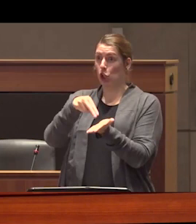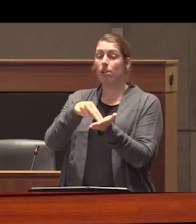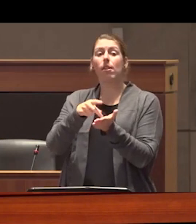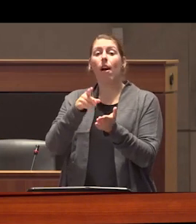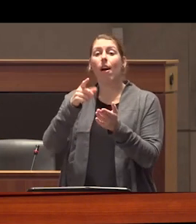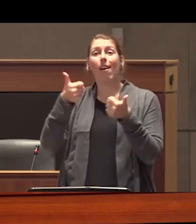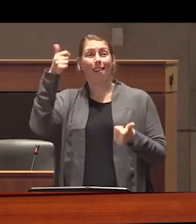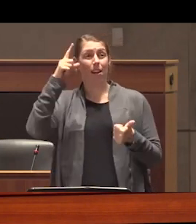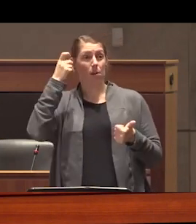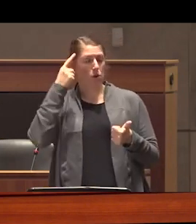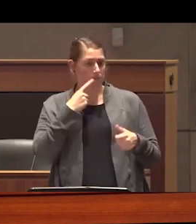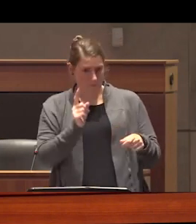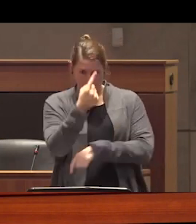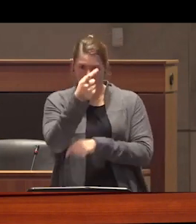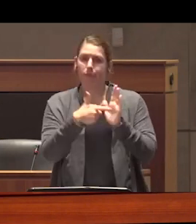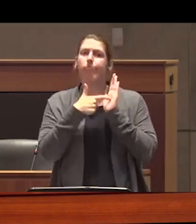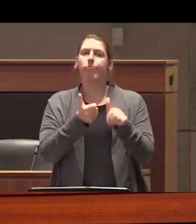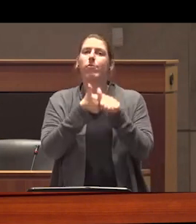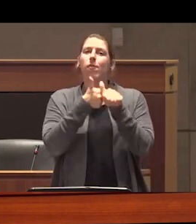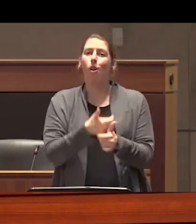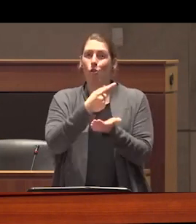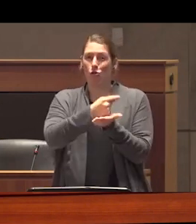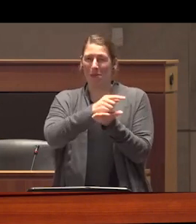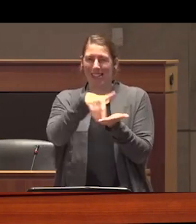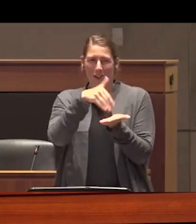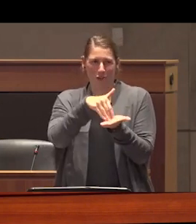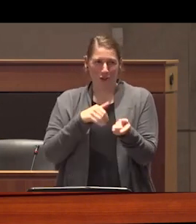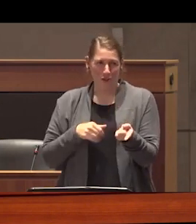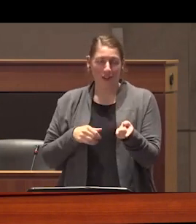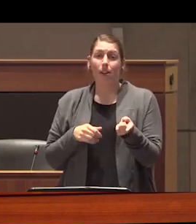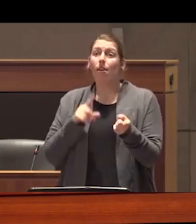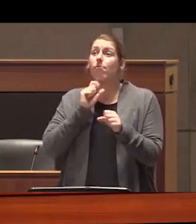employer to enroll an abstinence-based addiction treatment and he was fired because he wouldn't